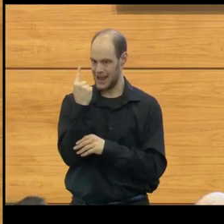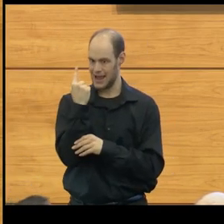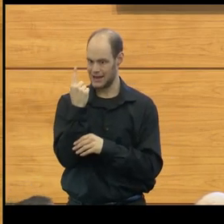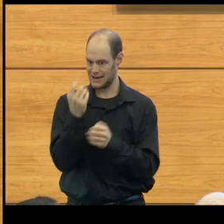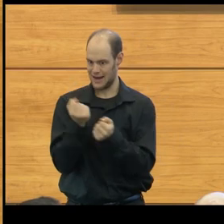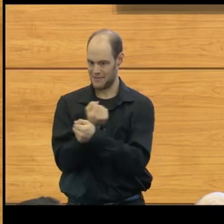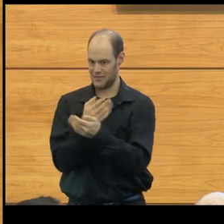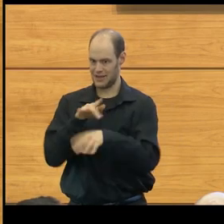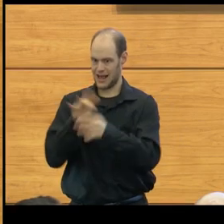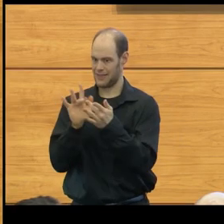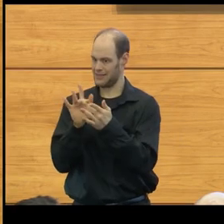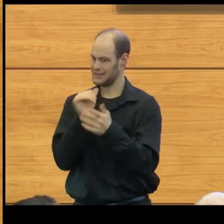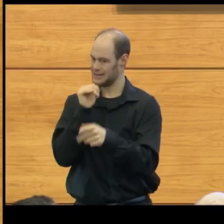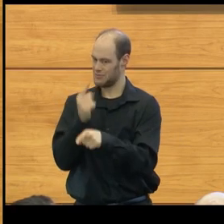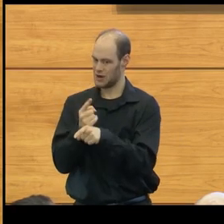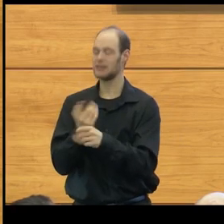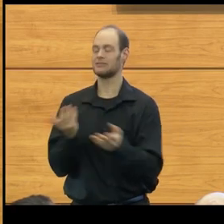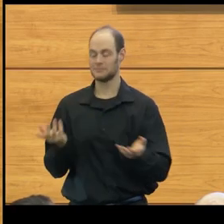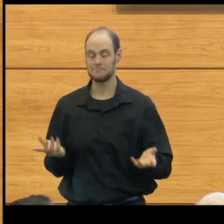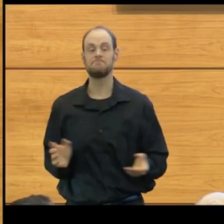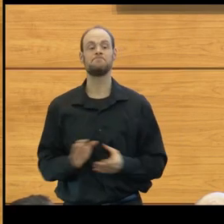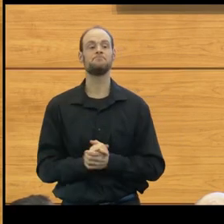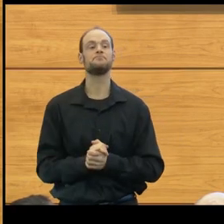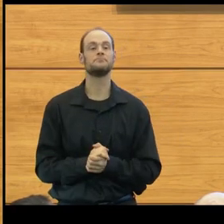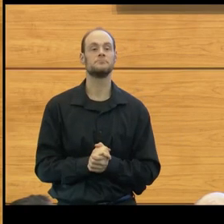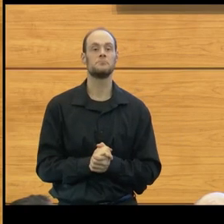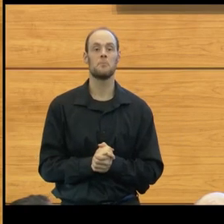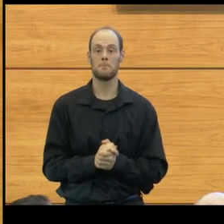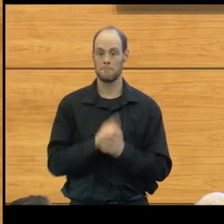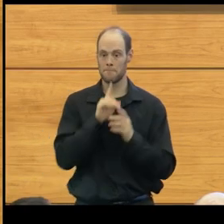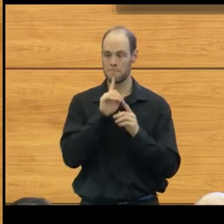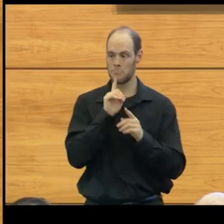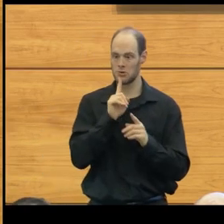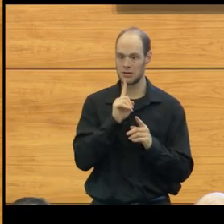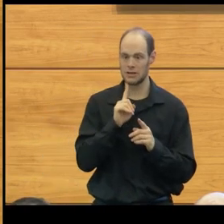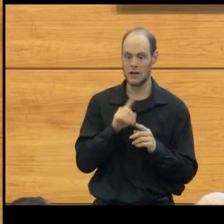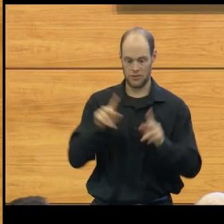But I also find that the consumer that I'm talking to now,